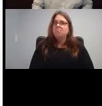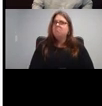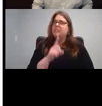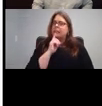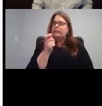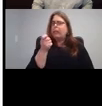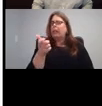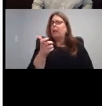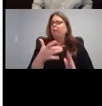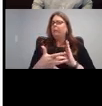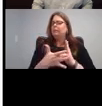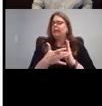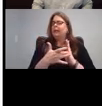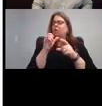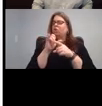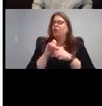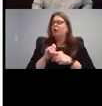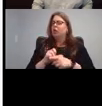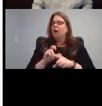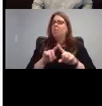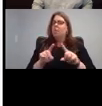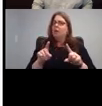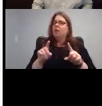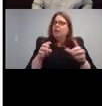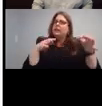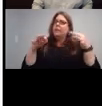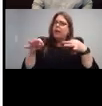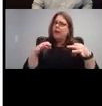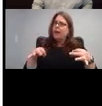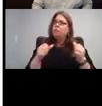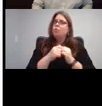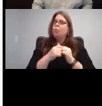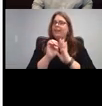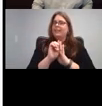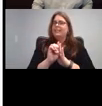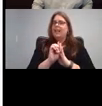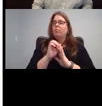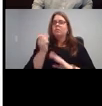technical, but it does describe what it means the samples.